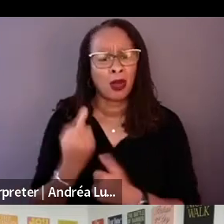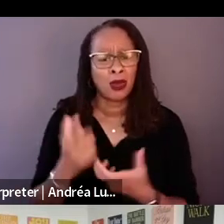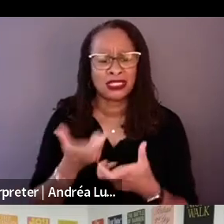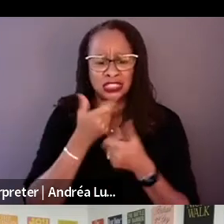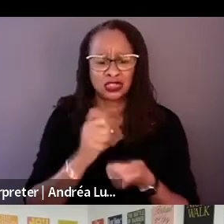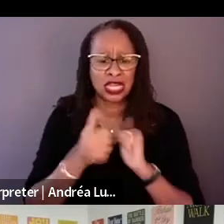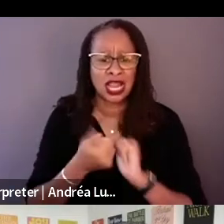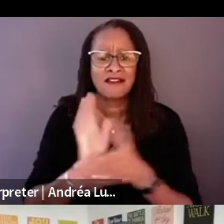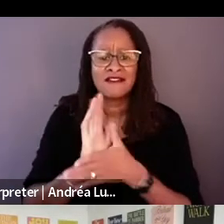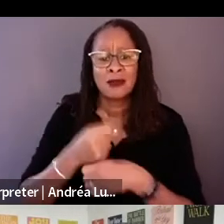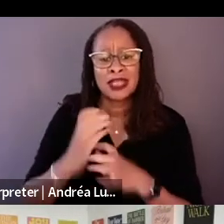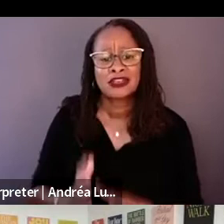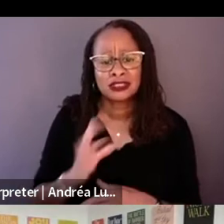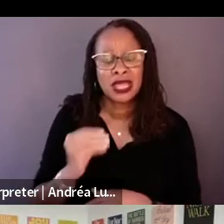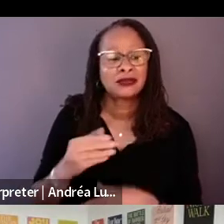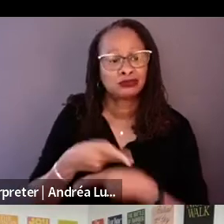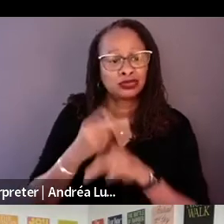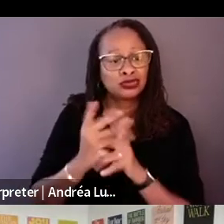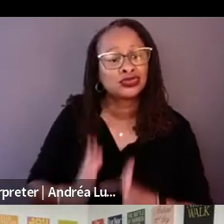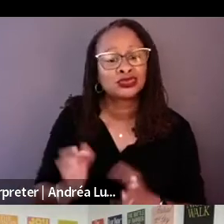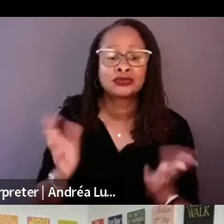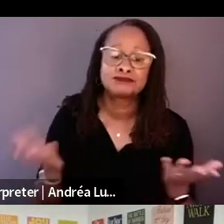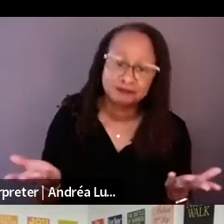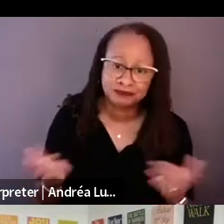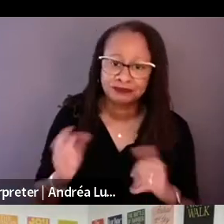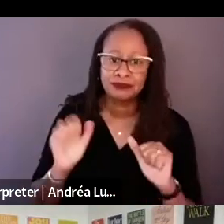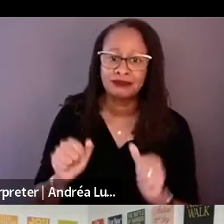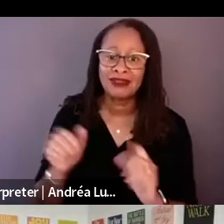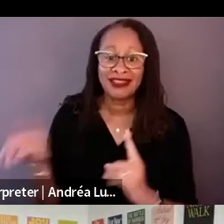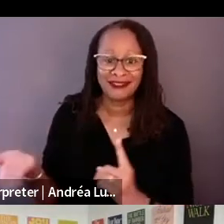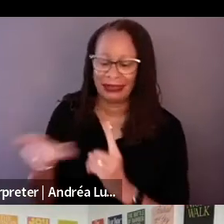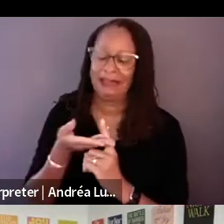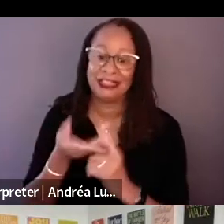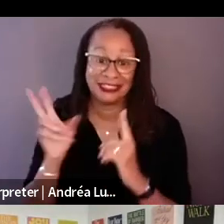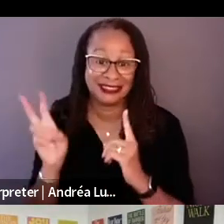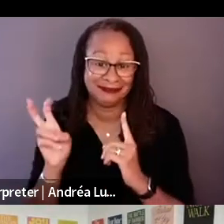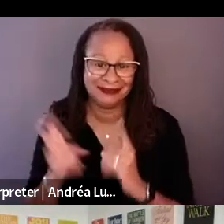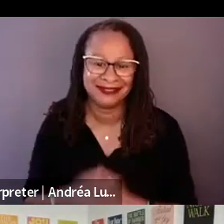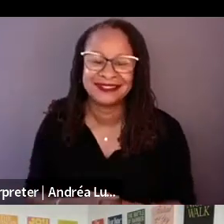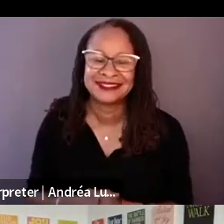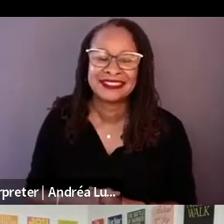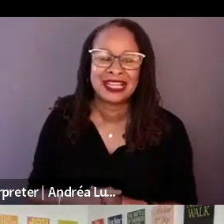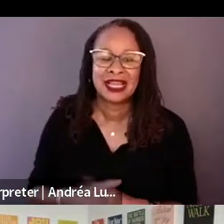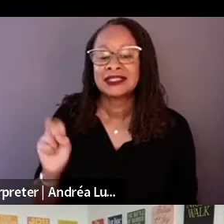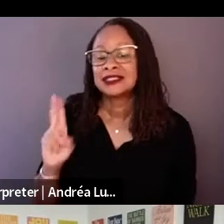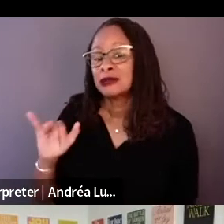producers convince subjects to reveal themselves on camera and go and talk about some of the darkest